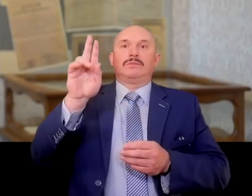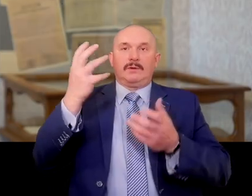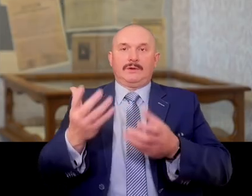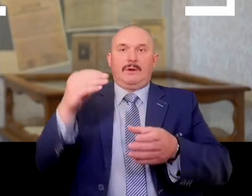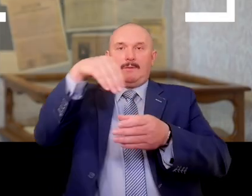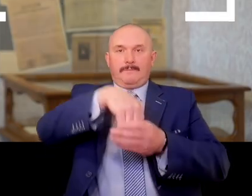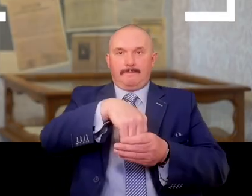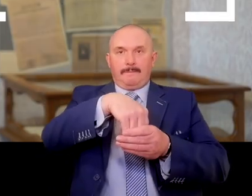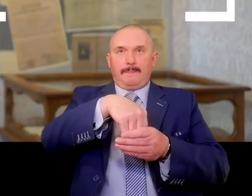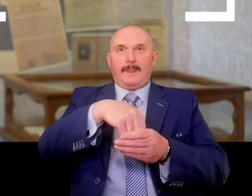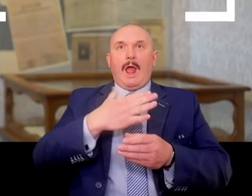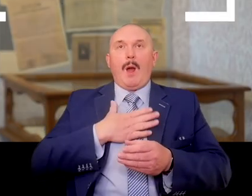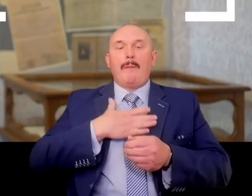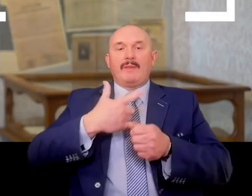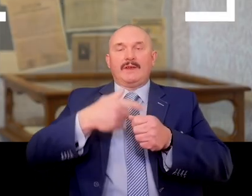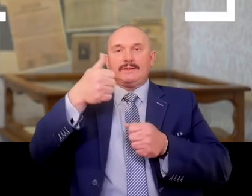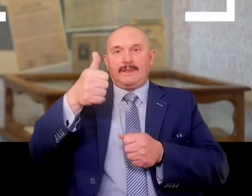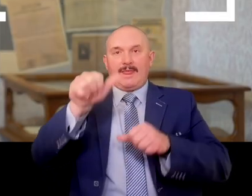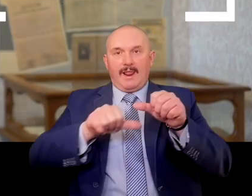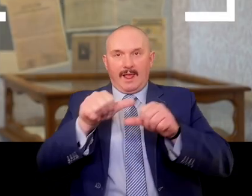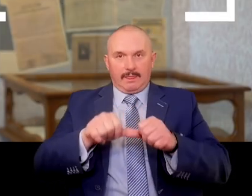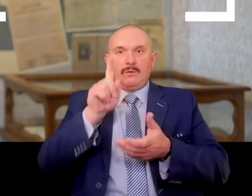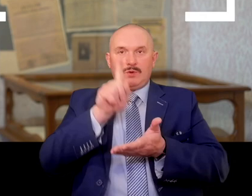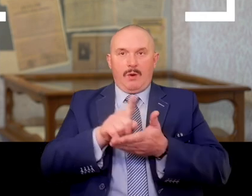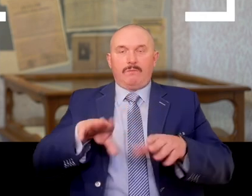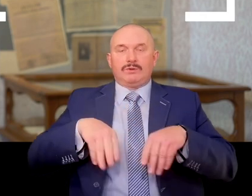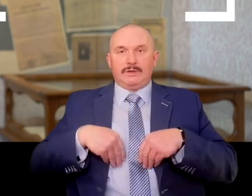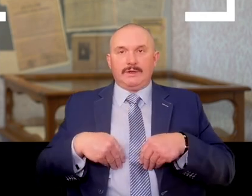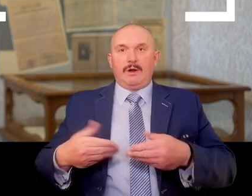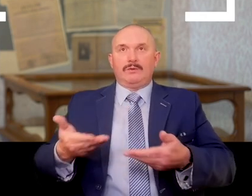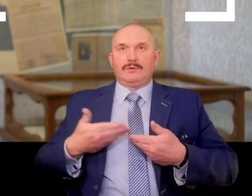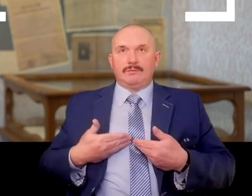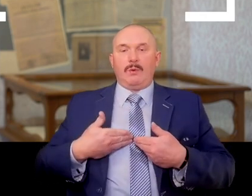At the age of twenty one she was accepted and received the religious name Alicja.